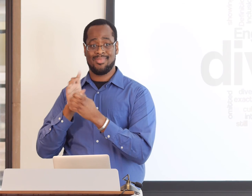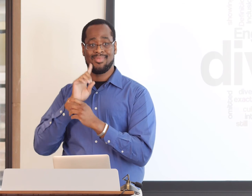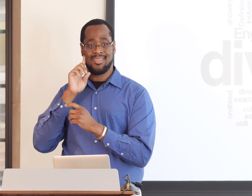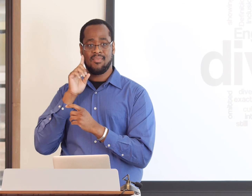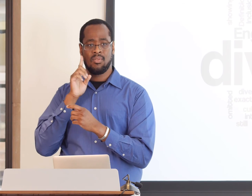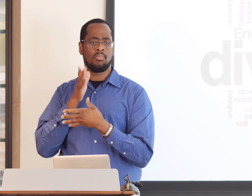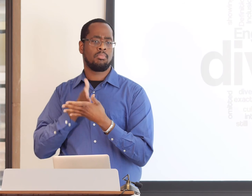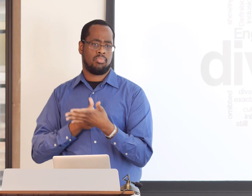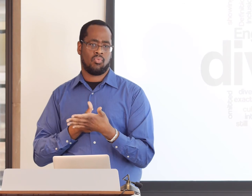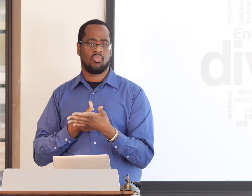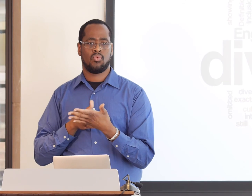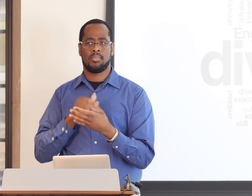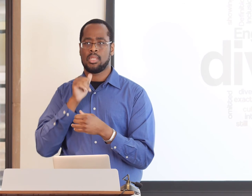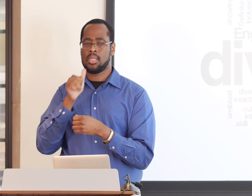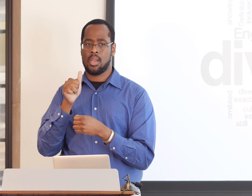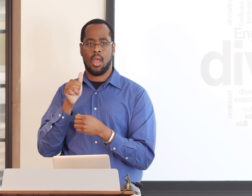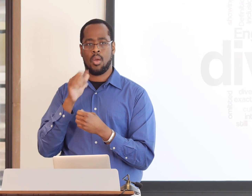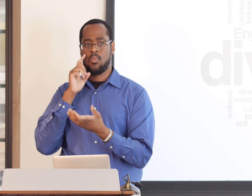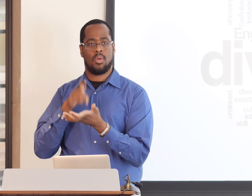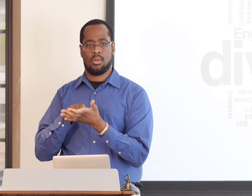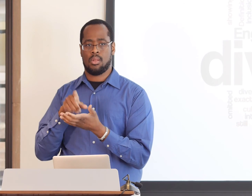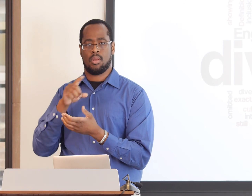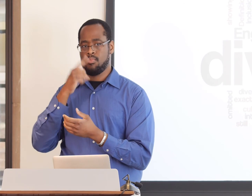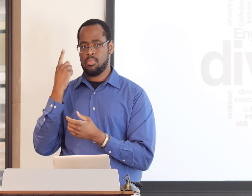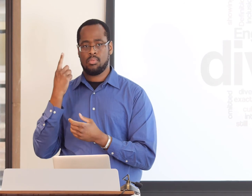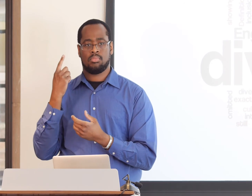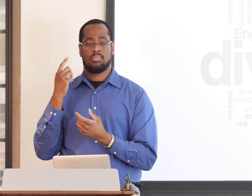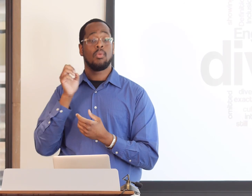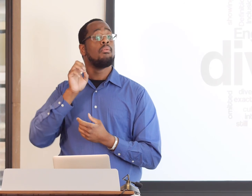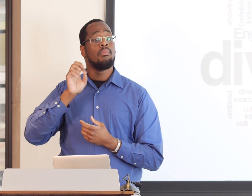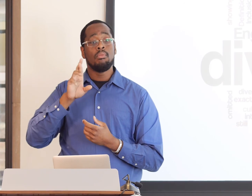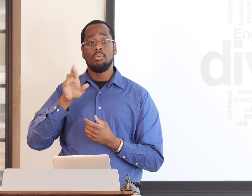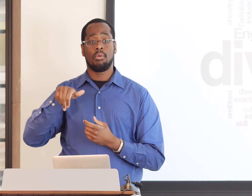And we can't use that research to generalize to the whole Deaf community.